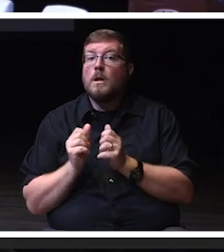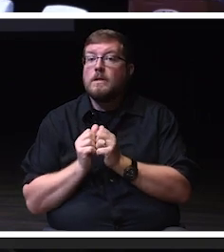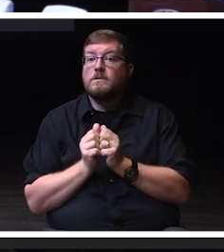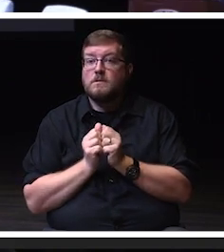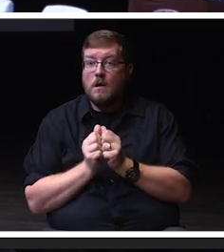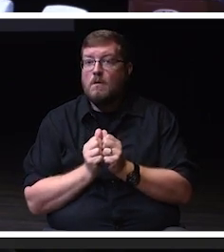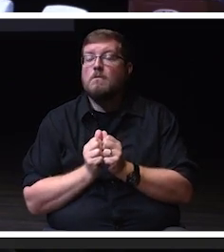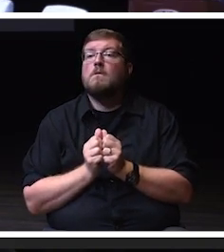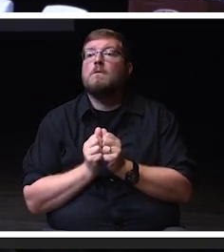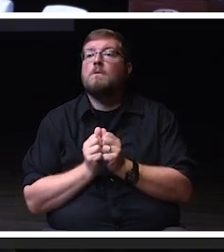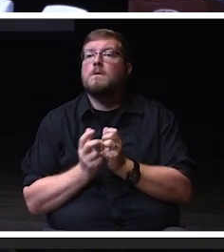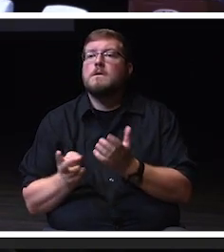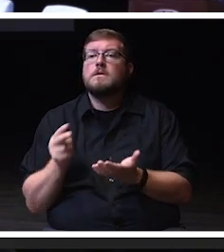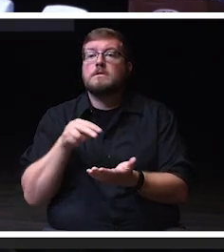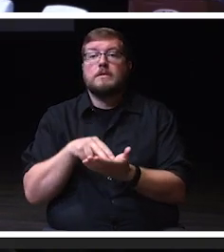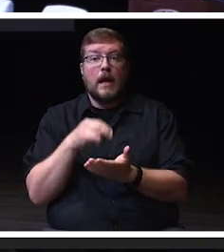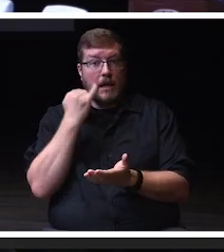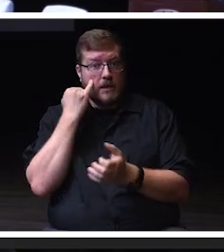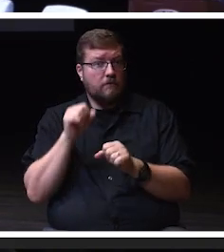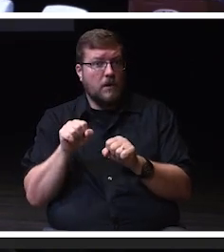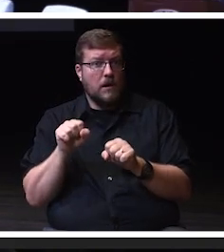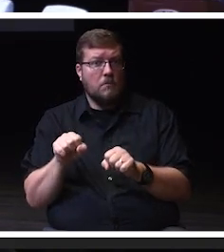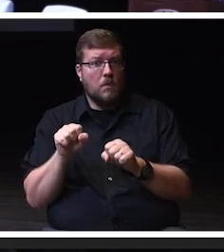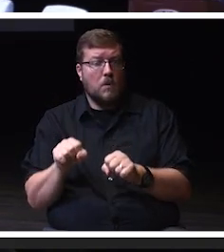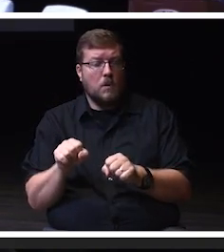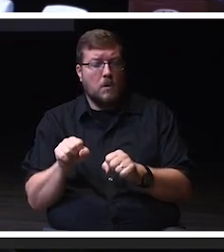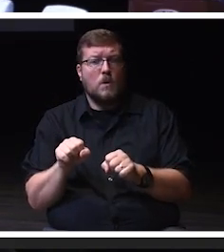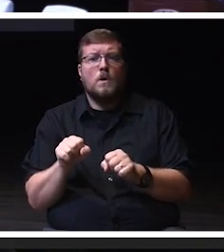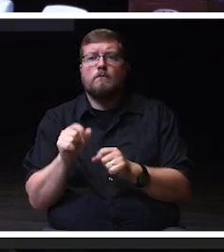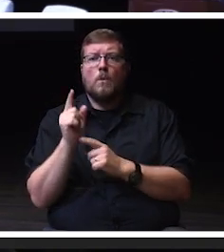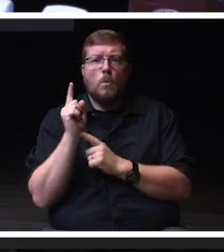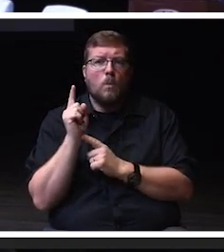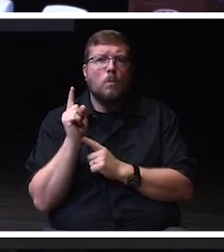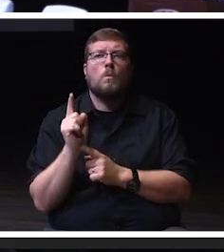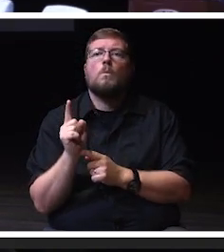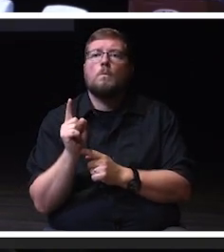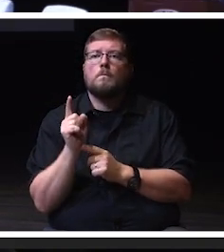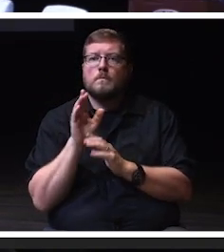and stand as you are able for a moment of silence